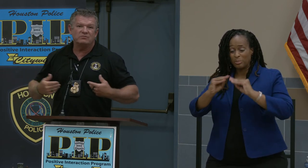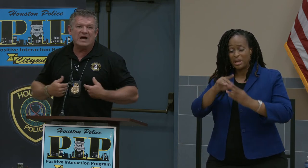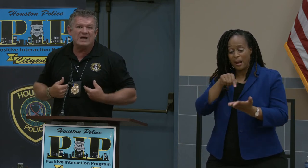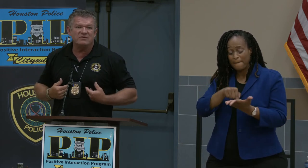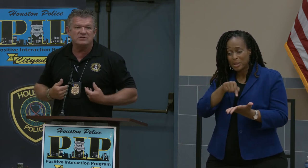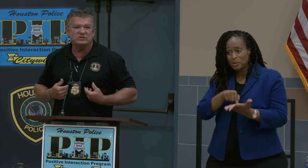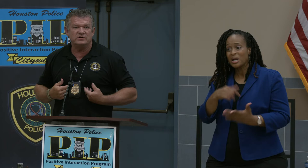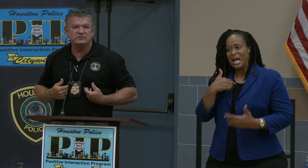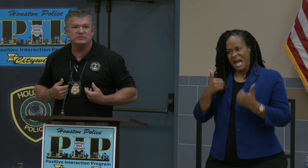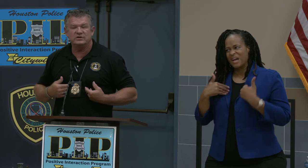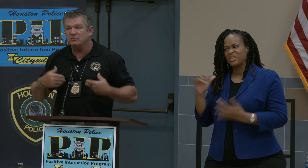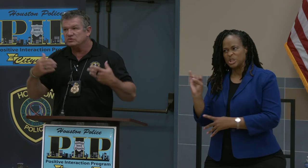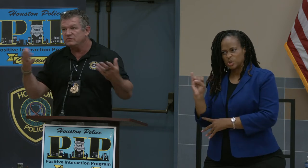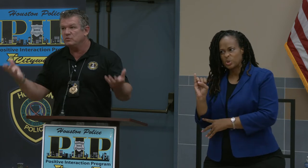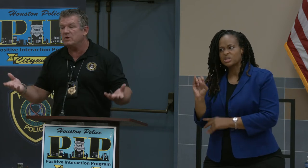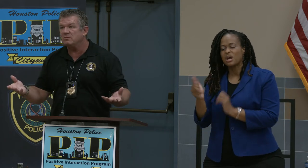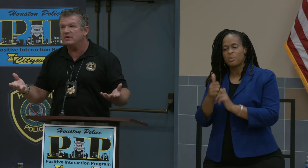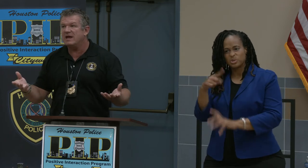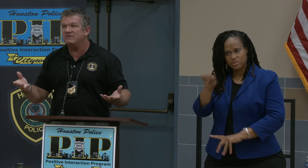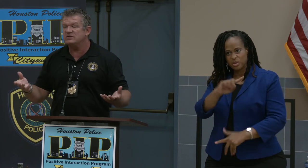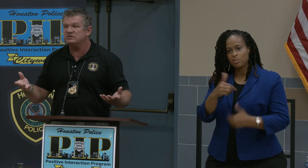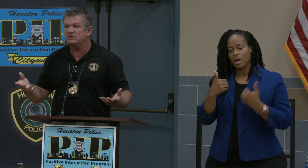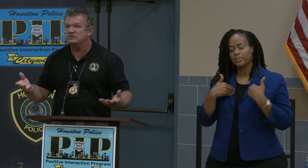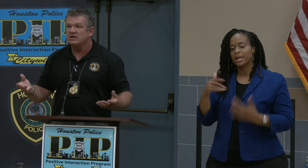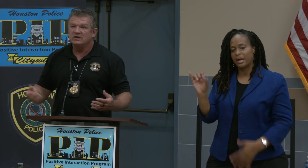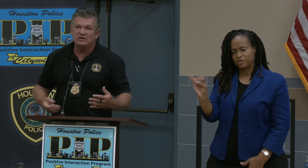I have insurance. Most of you probably have insurance.